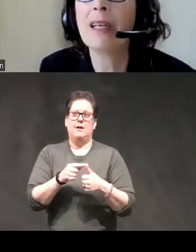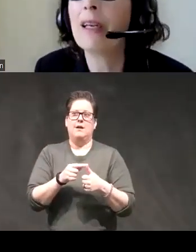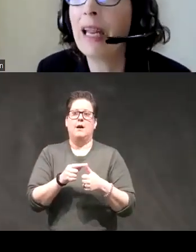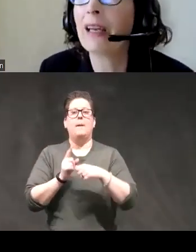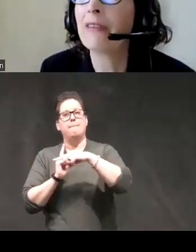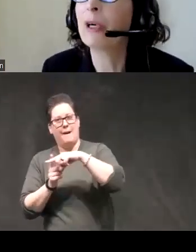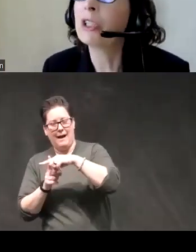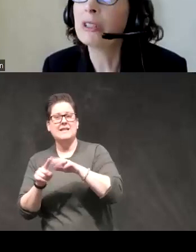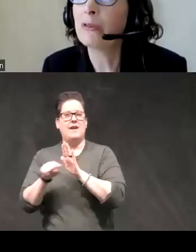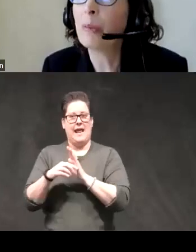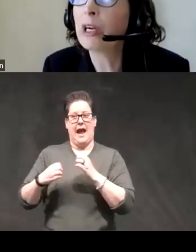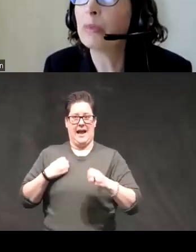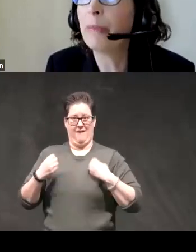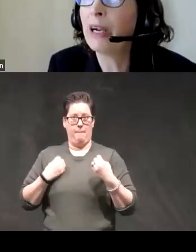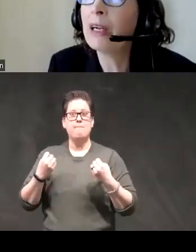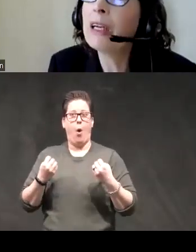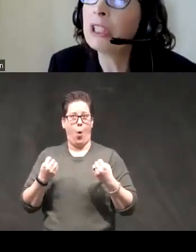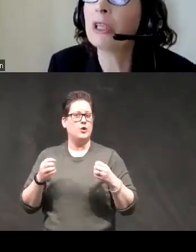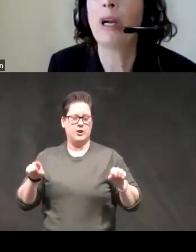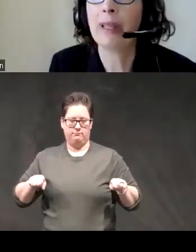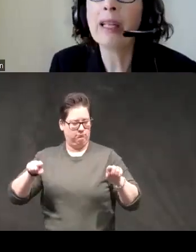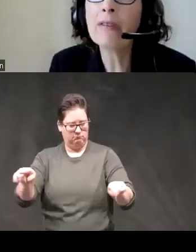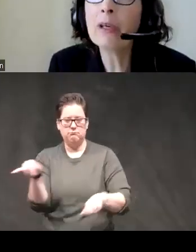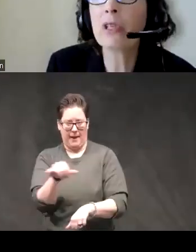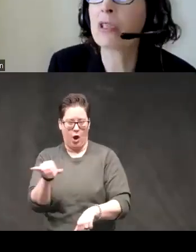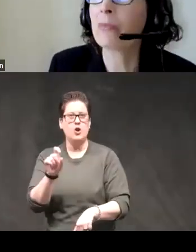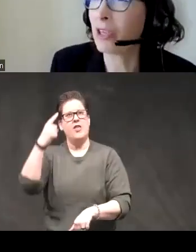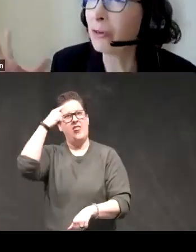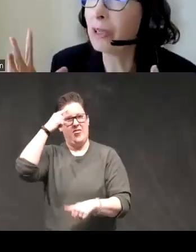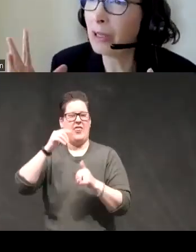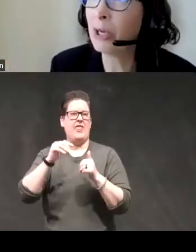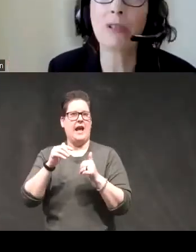and negative emotions are remarkably parallel we should probably think of those as general emotion